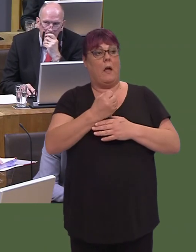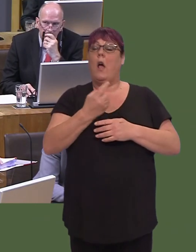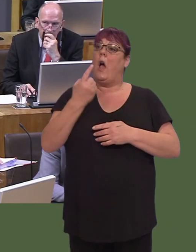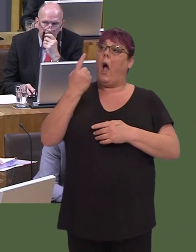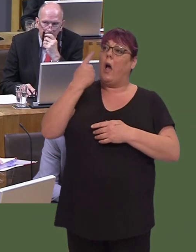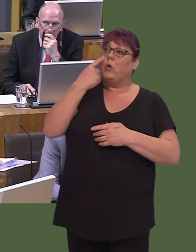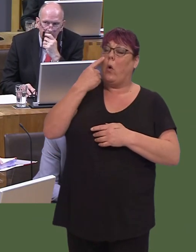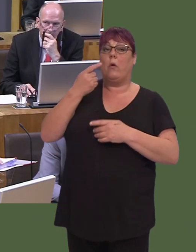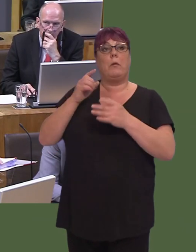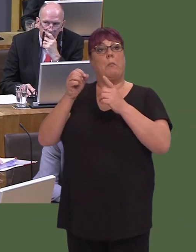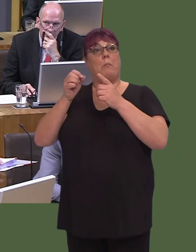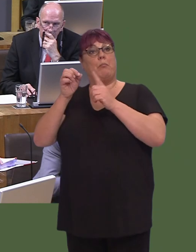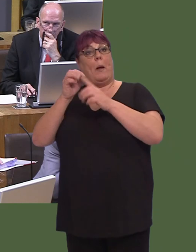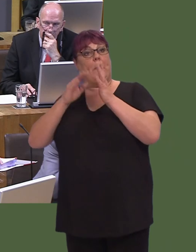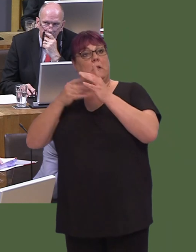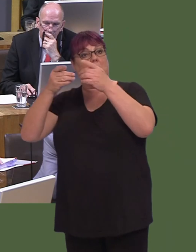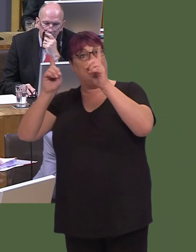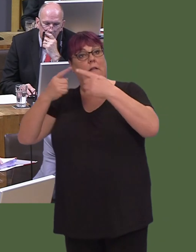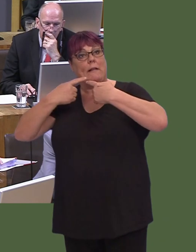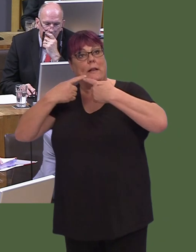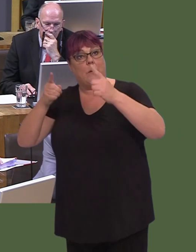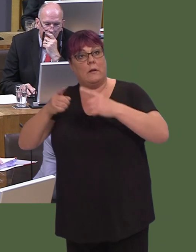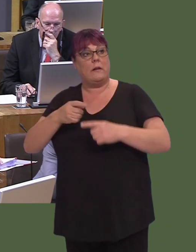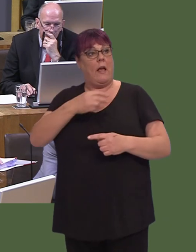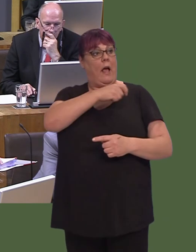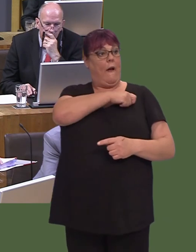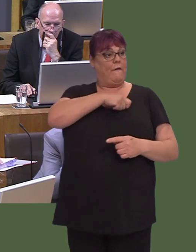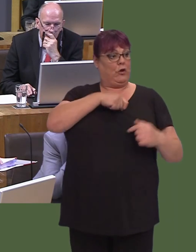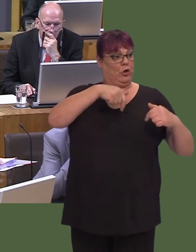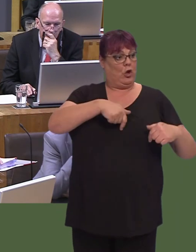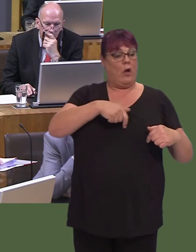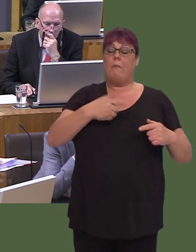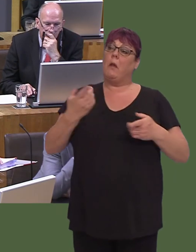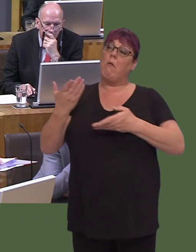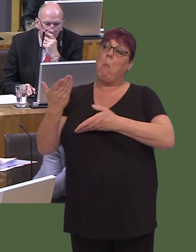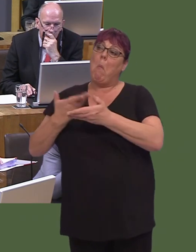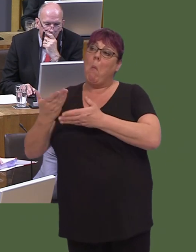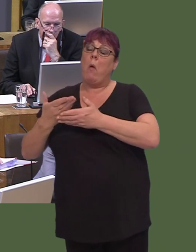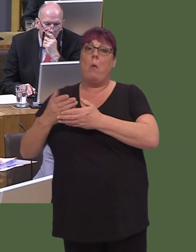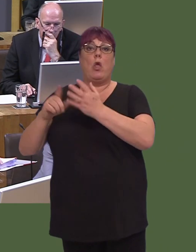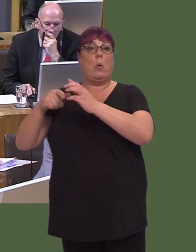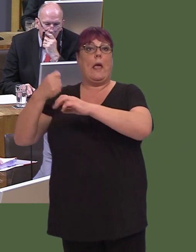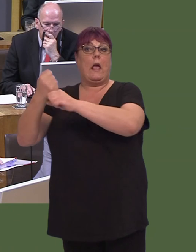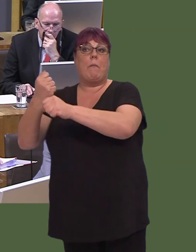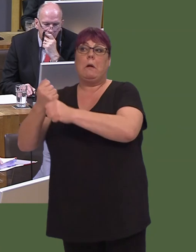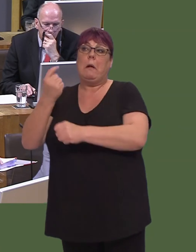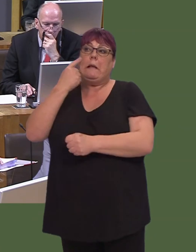Officials have been in touch with representatives in the UK Government to see how that will work, and I think it's fair to say that no-one seems to know at the moment.